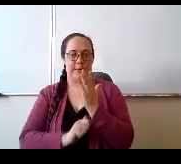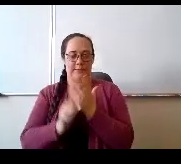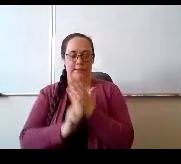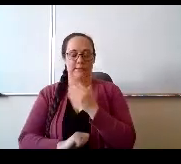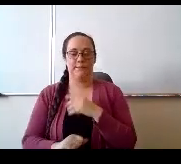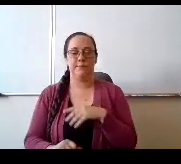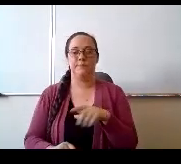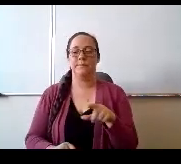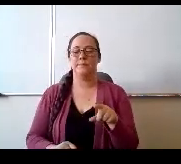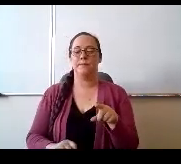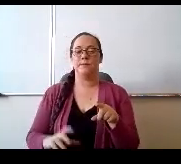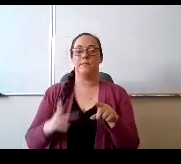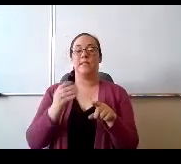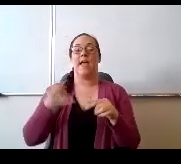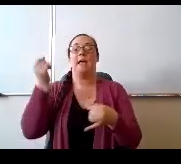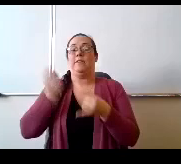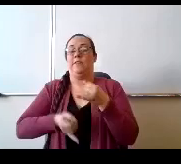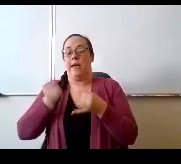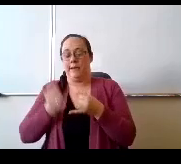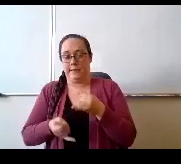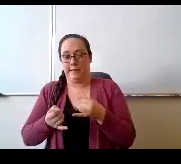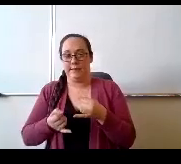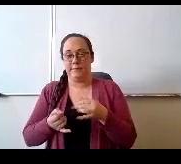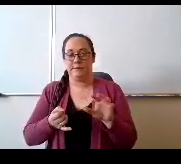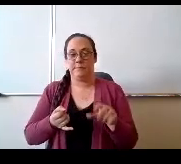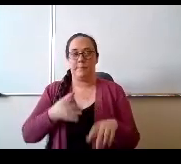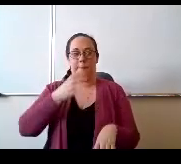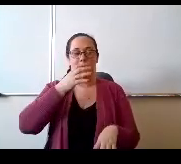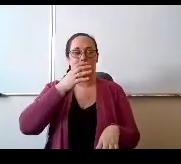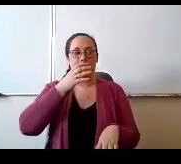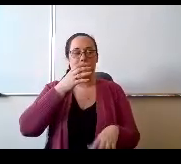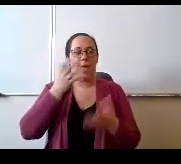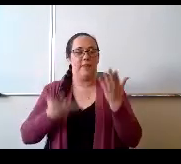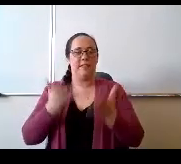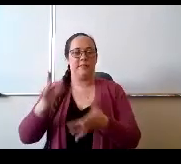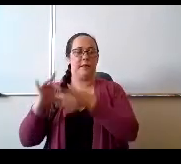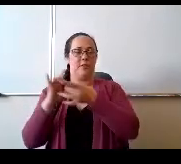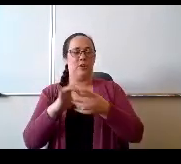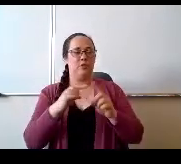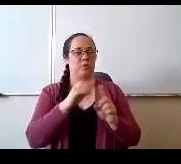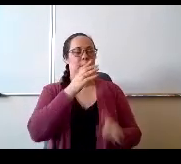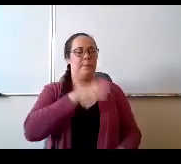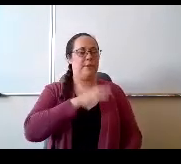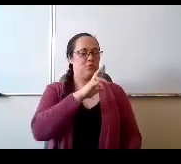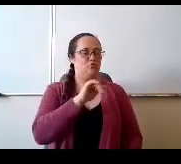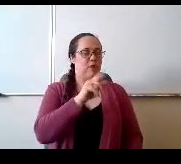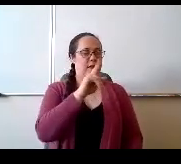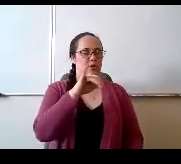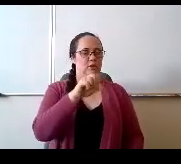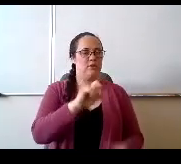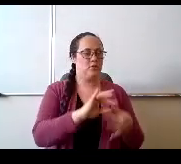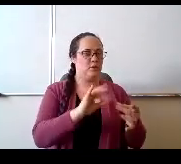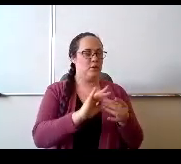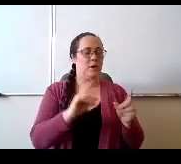our very own and this may kind of connect to what Miss Reynolds had commented on last week was certainly